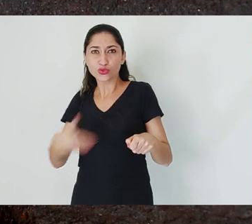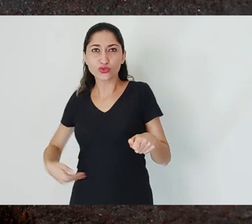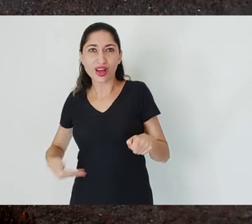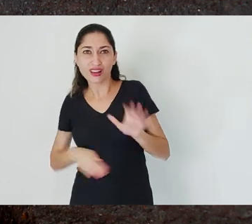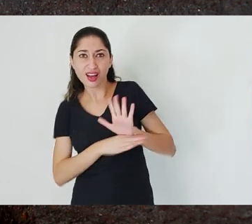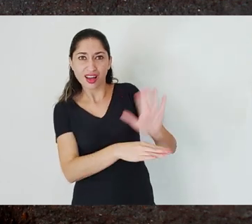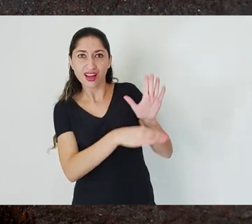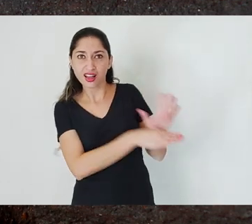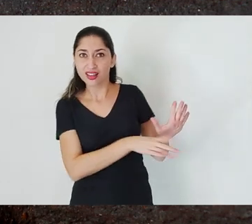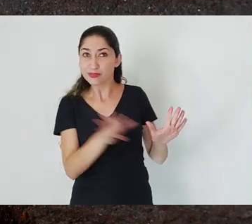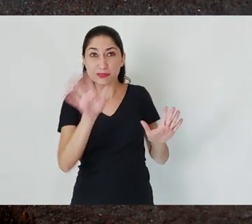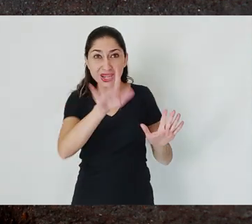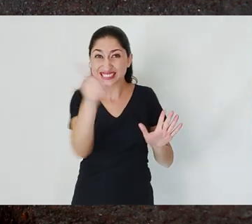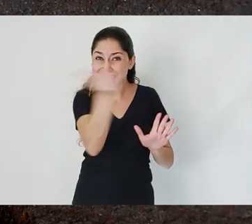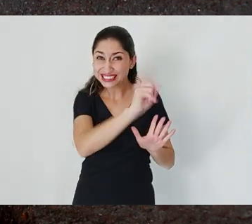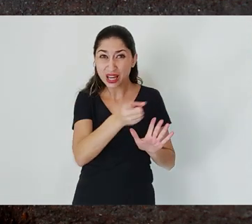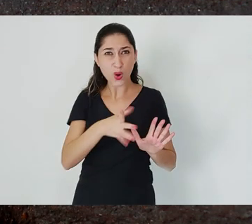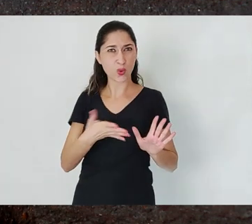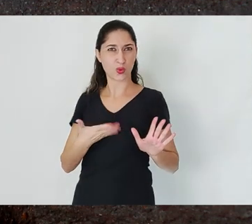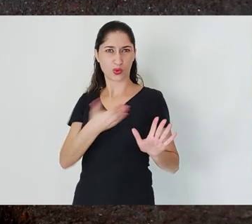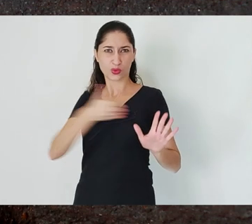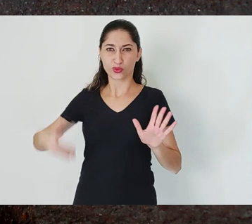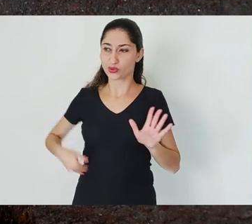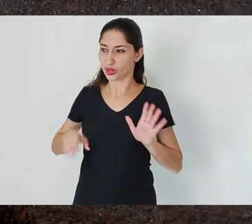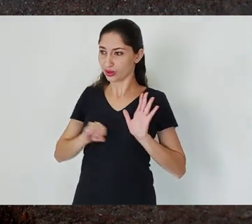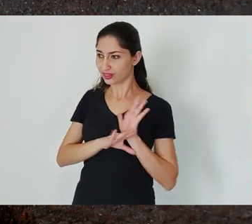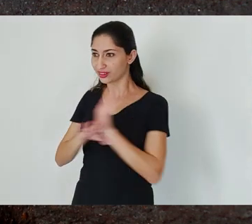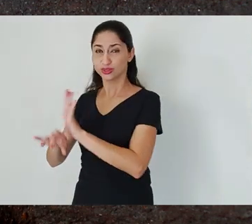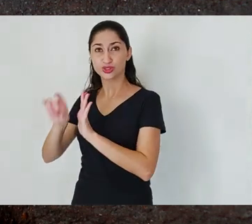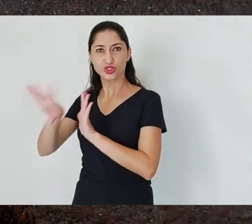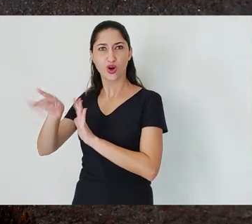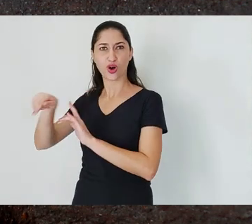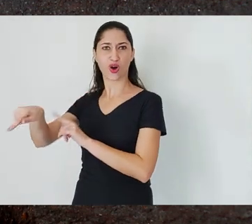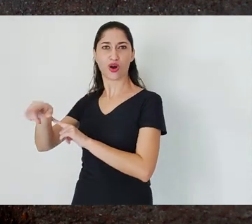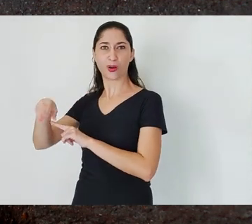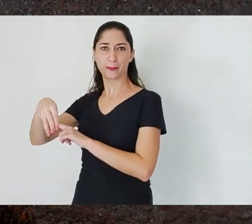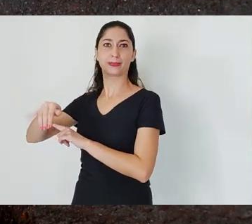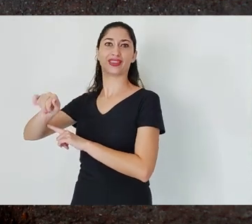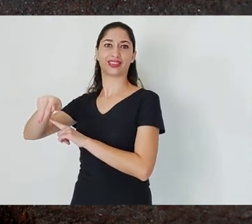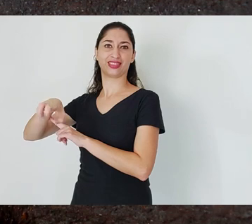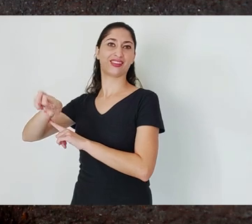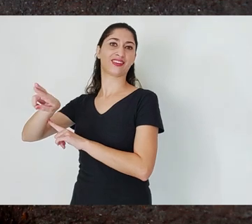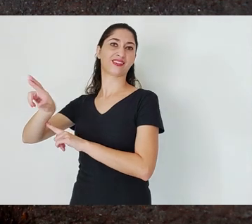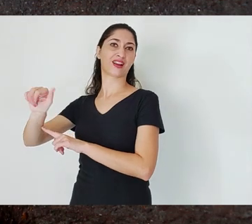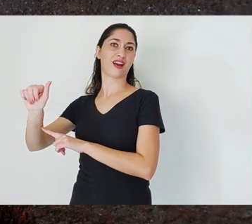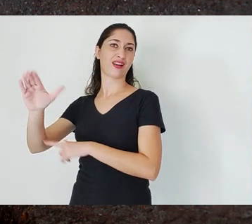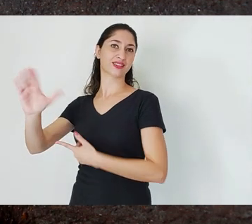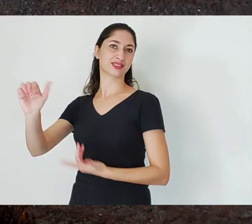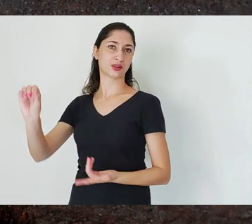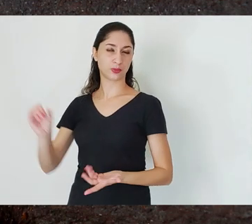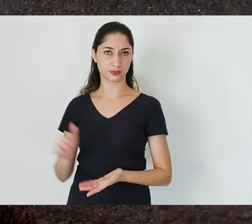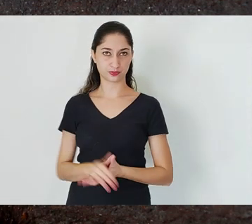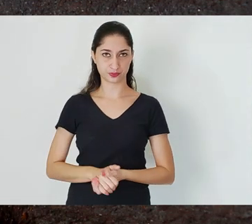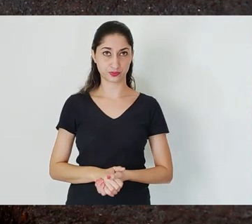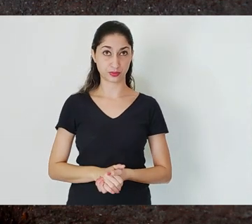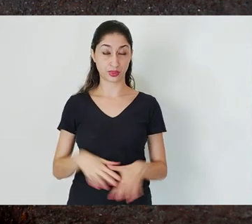support the mining sector. Government commitments often follow an electoral agenda.